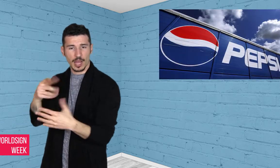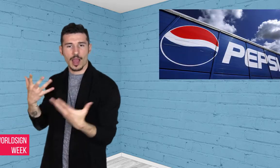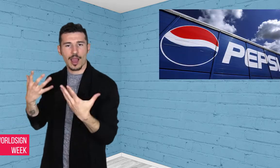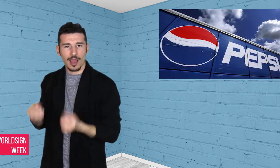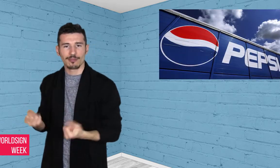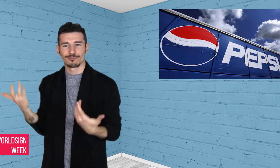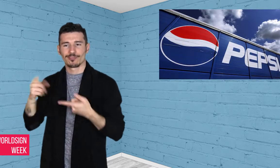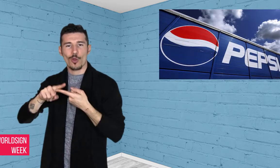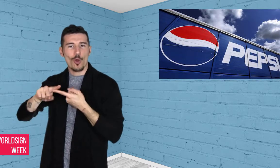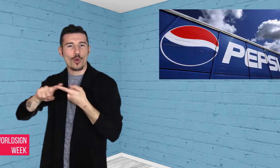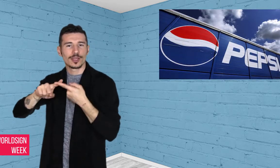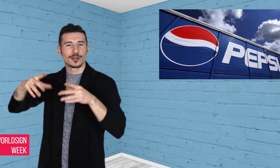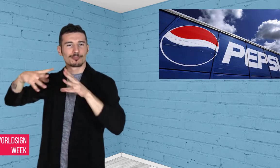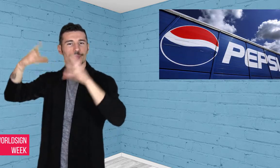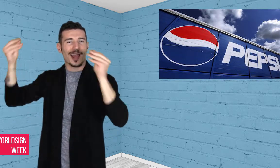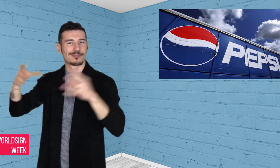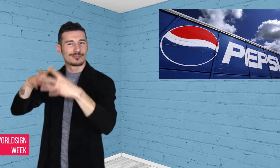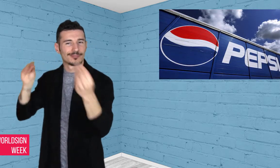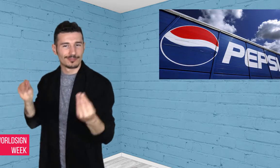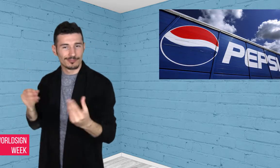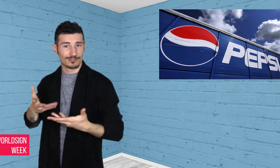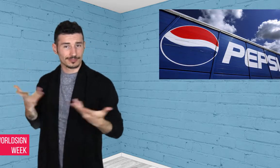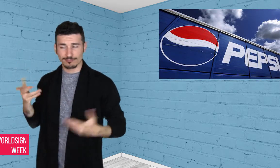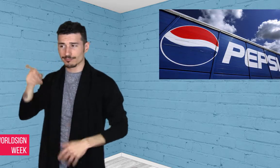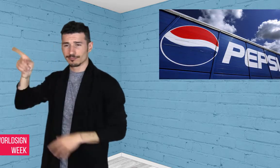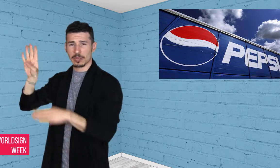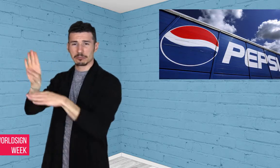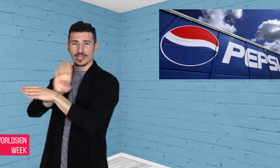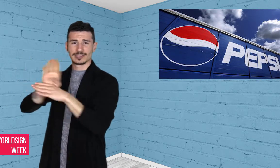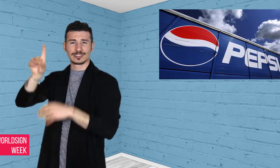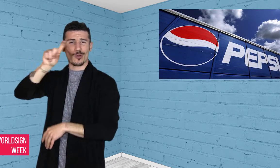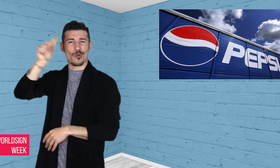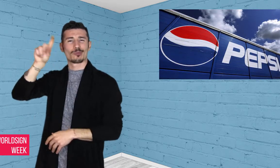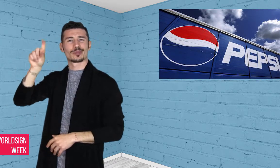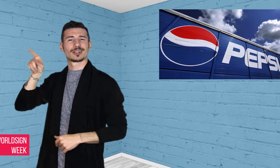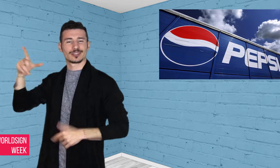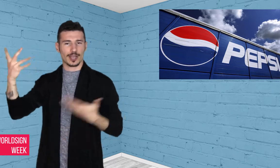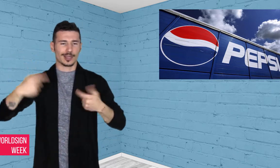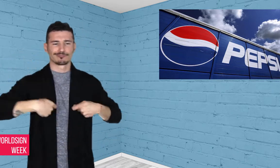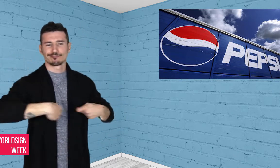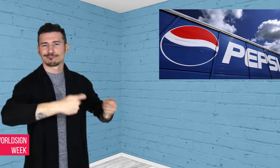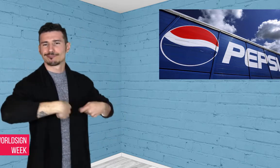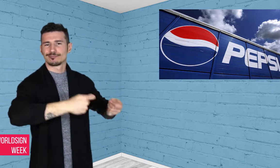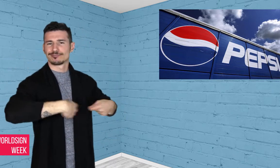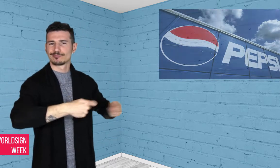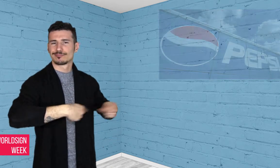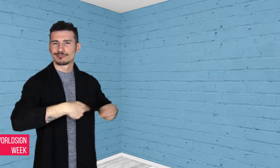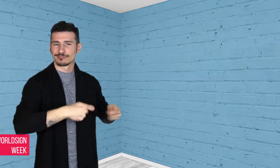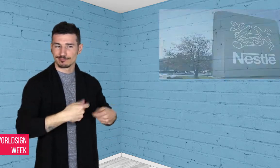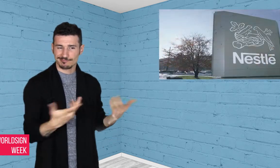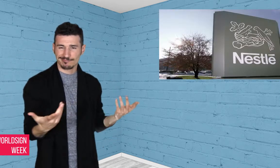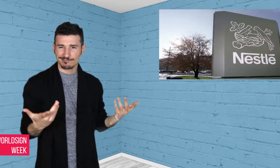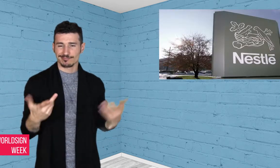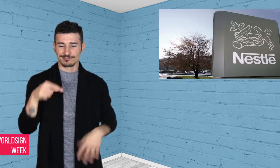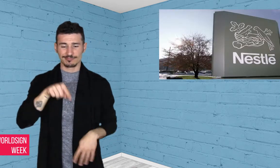and the company’s dominant control of the market, it has been a difficult